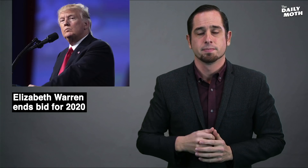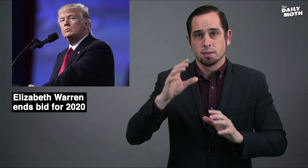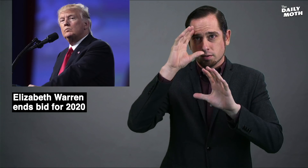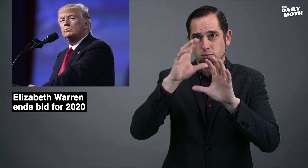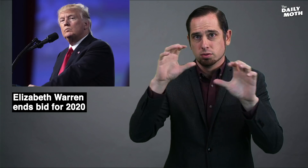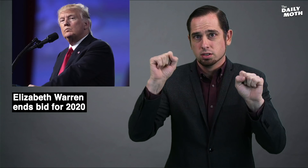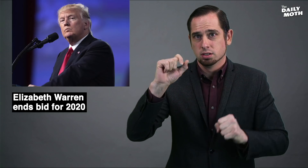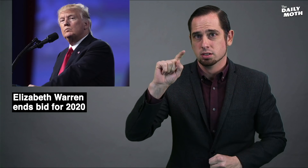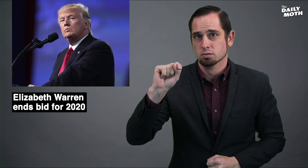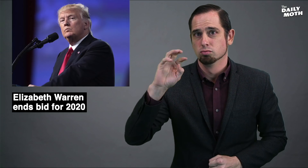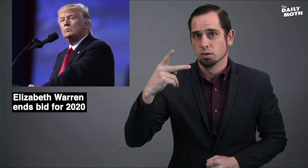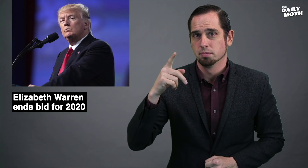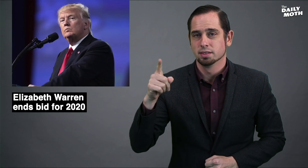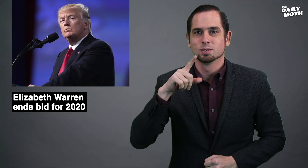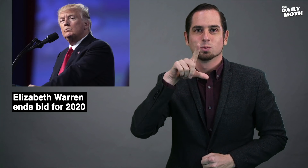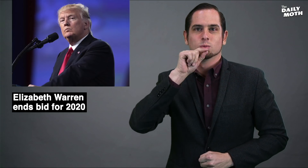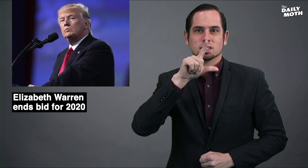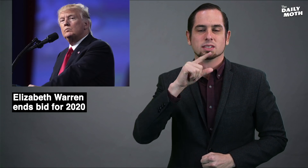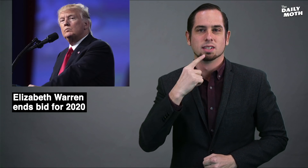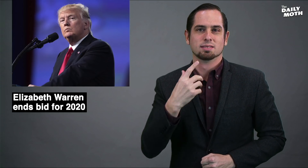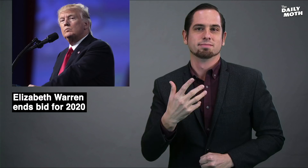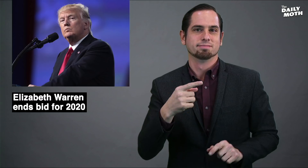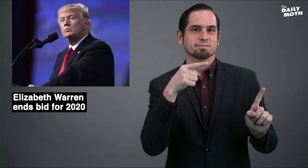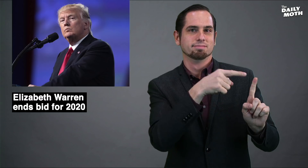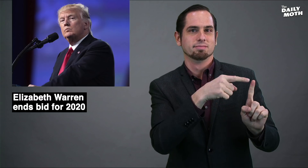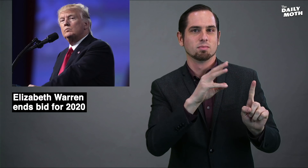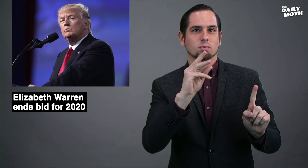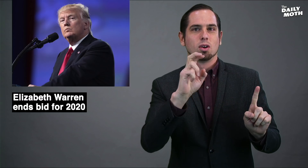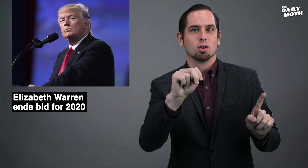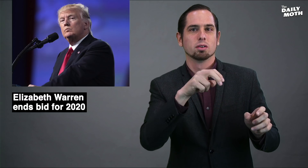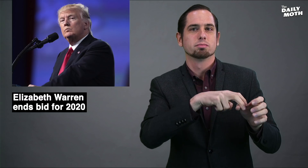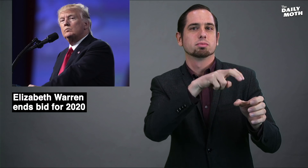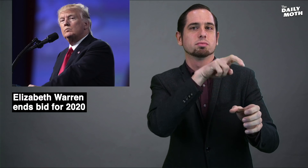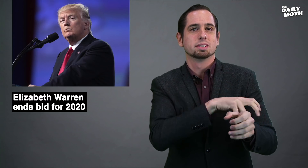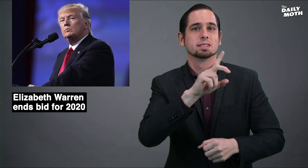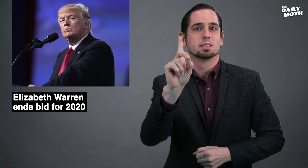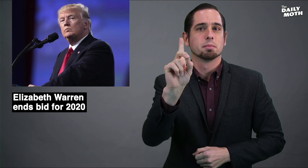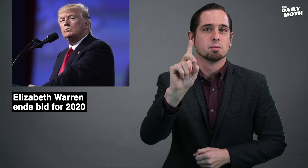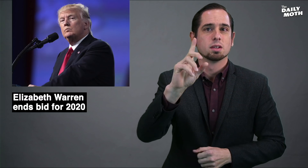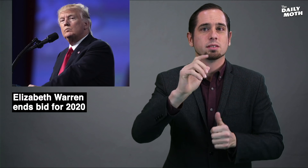President Trump tweeted that she dropped out of